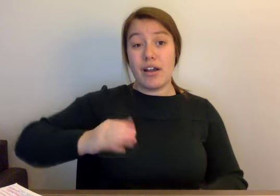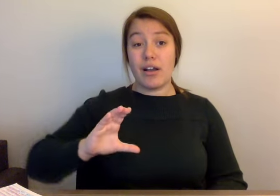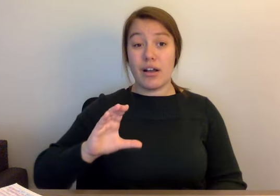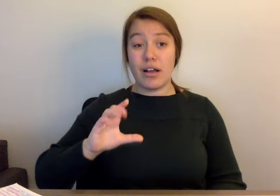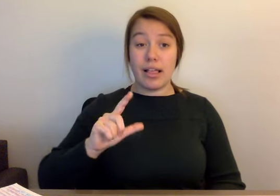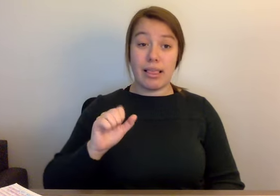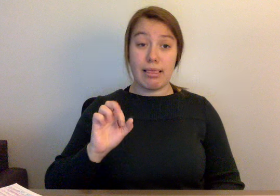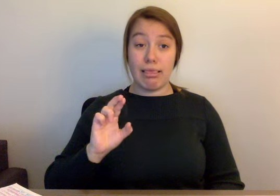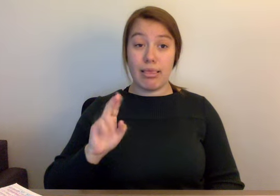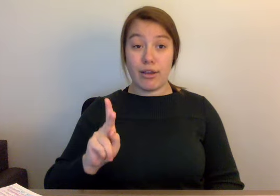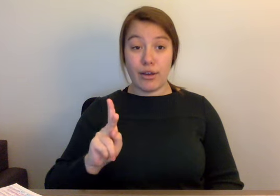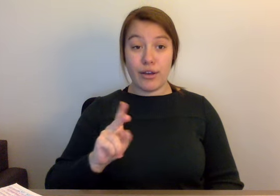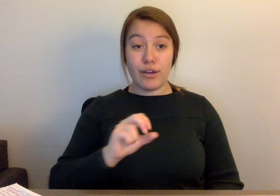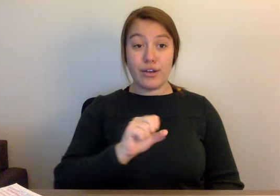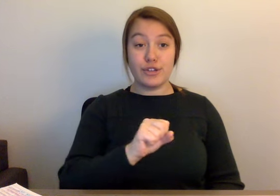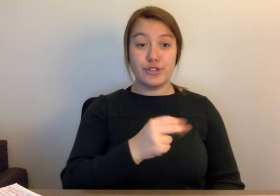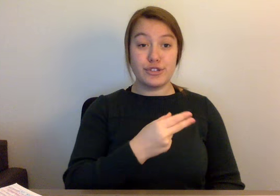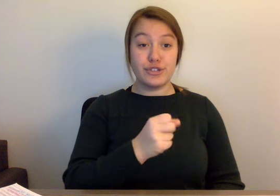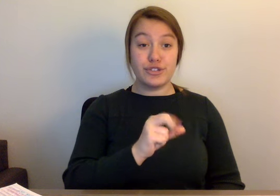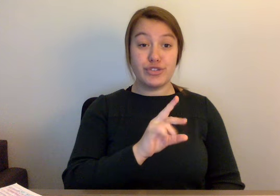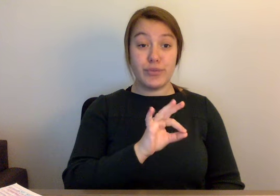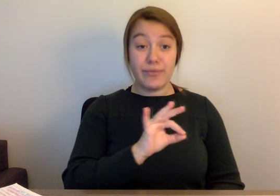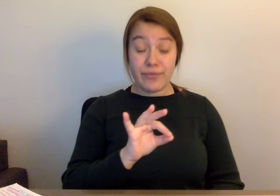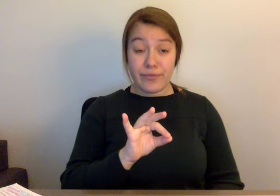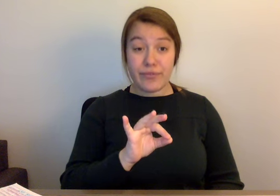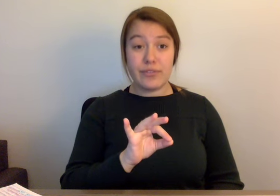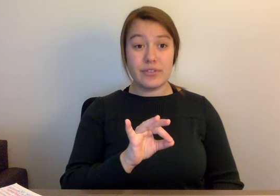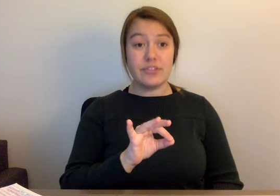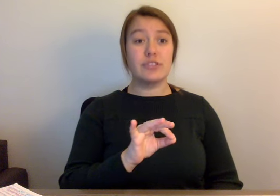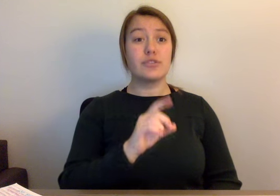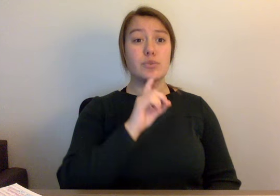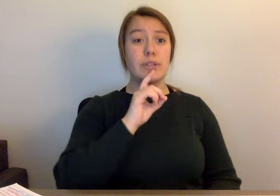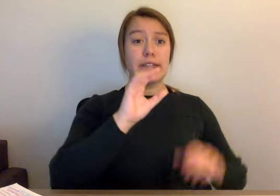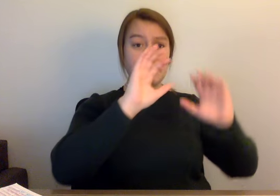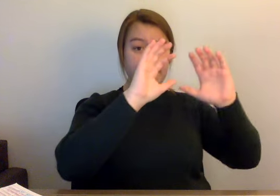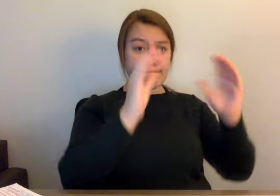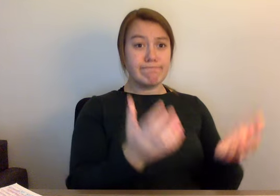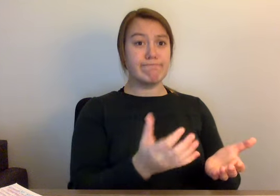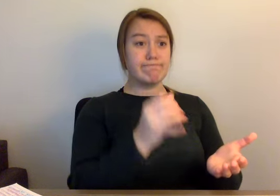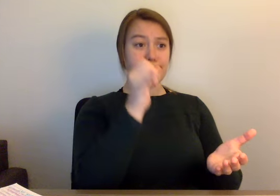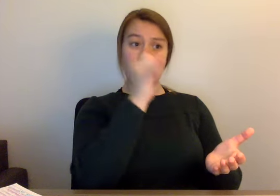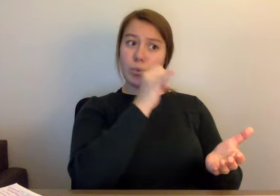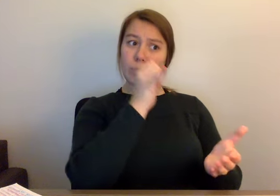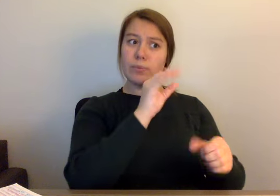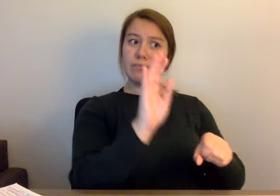to be offered and creating counties became big business. In 1912, with